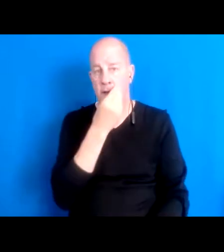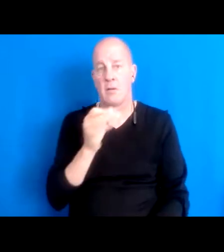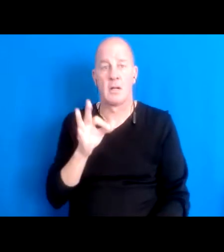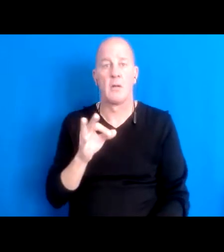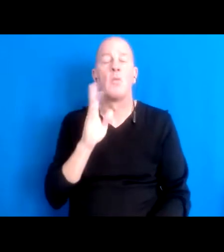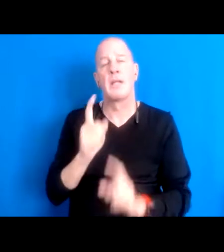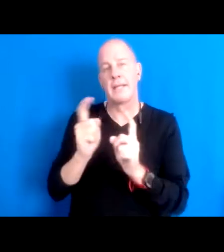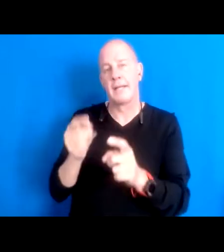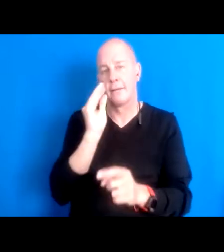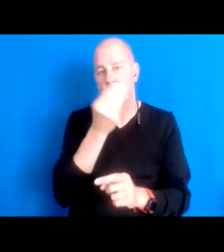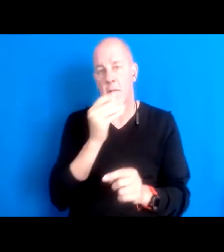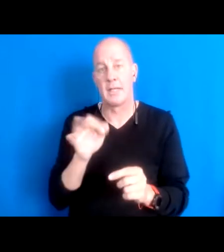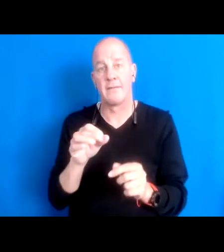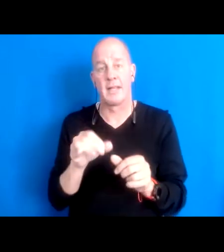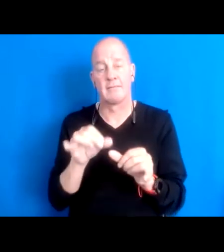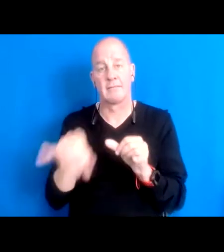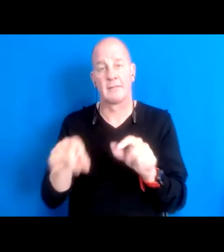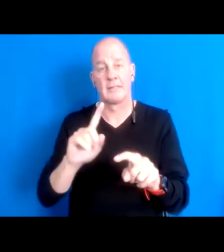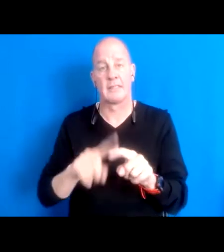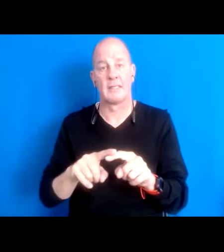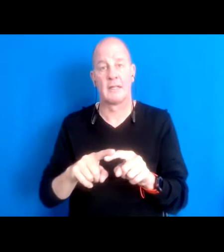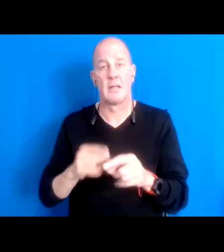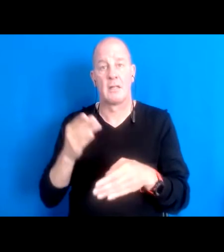15:56:19 And we lived I've lived out there for about five years but that experience very